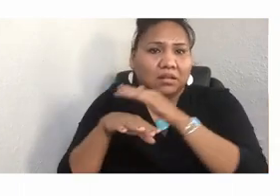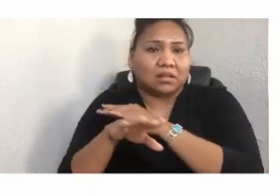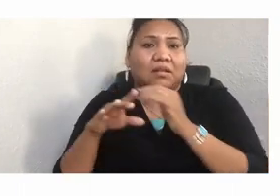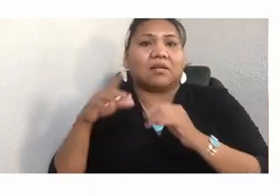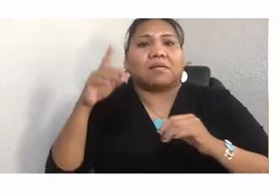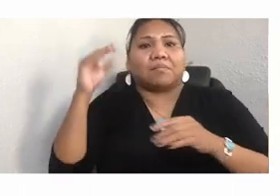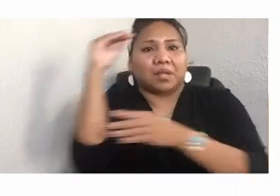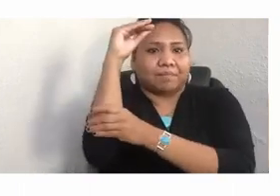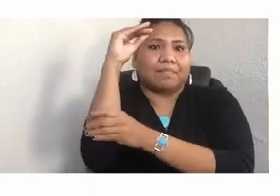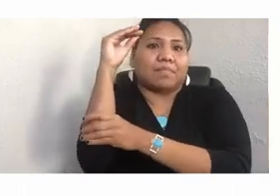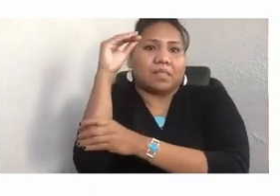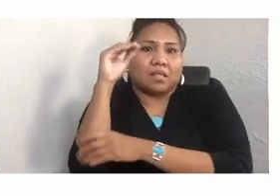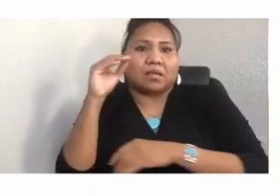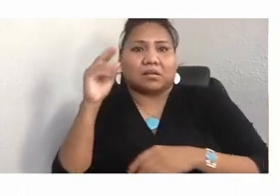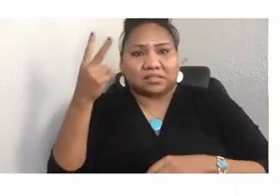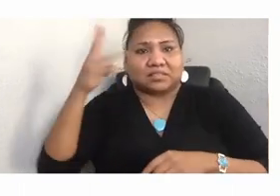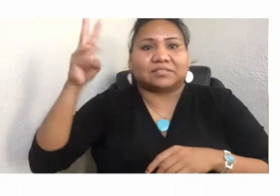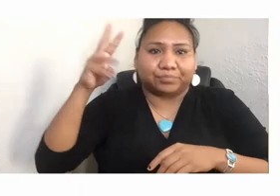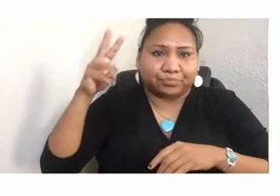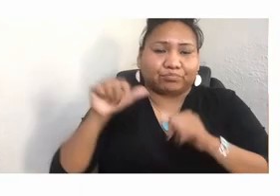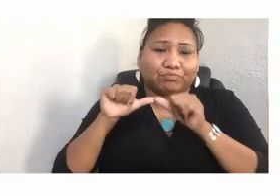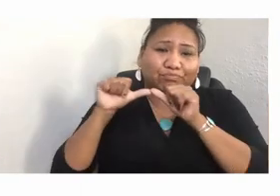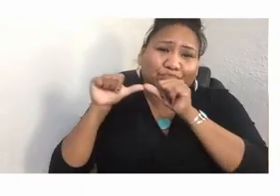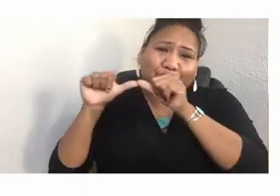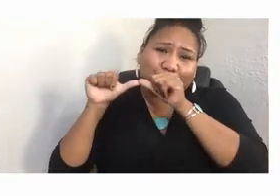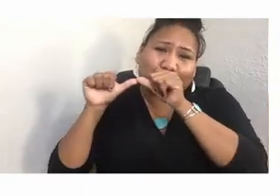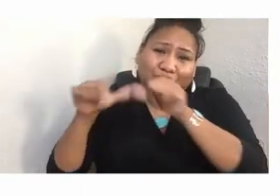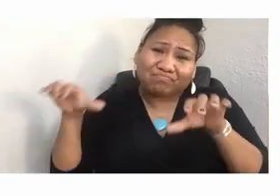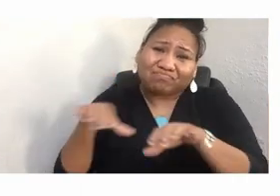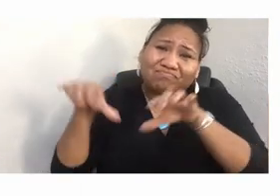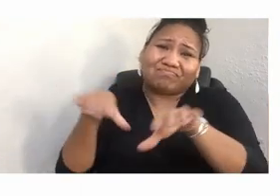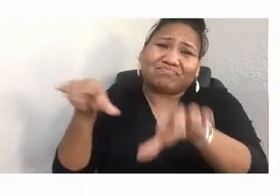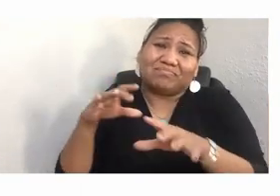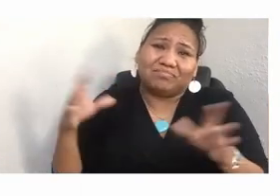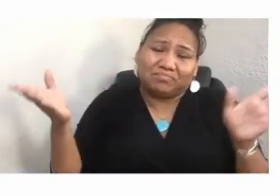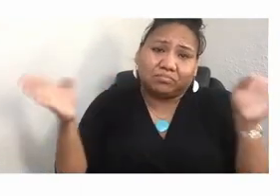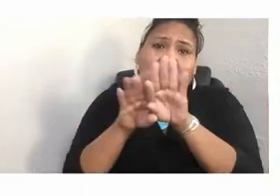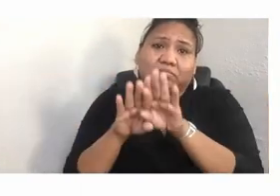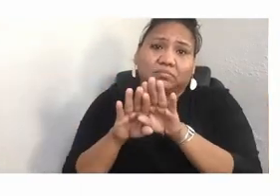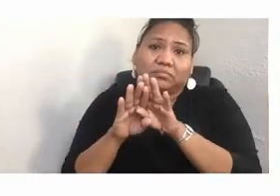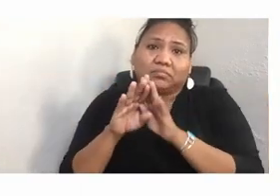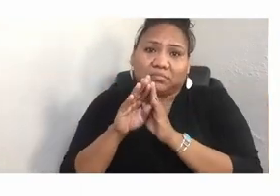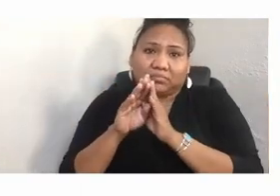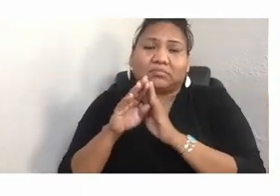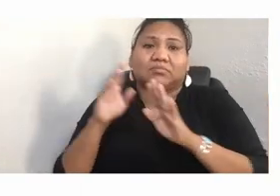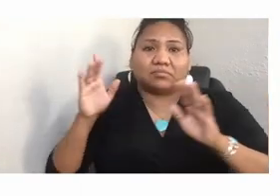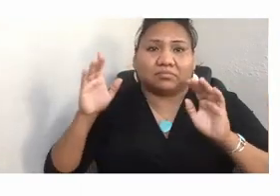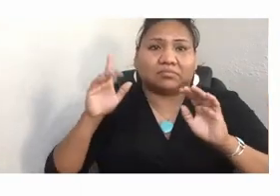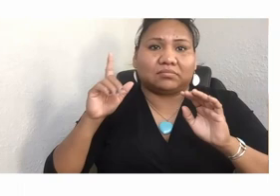to the ongoing efforts to close down the Keystone XL pipeline in her traditional territories.